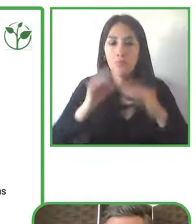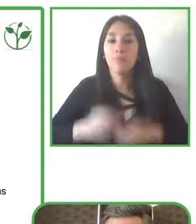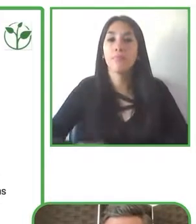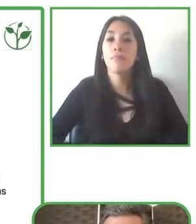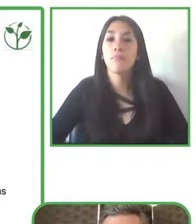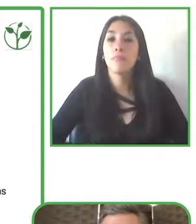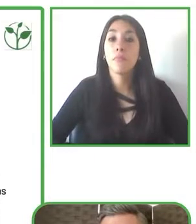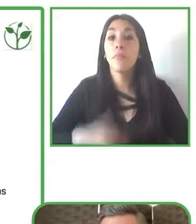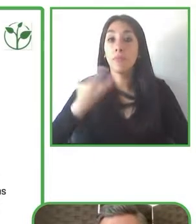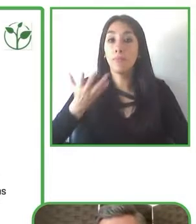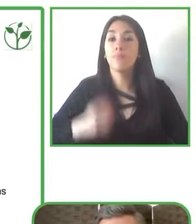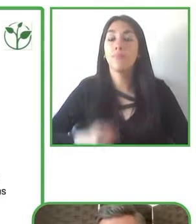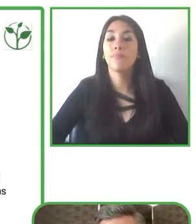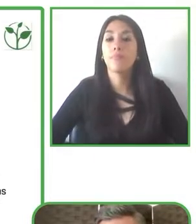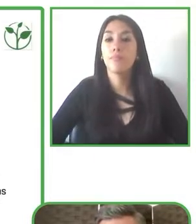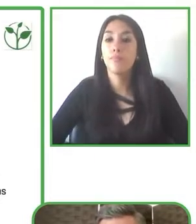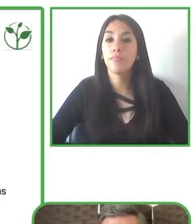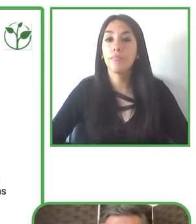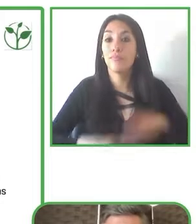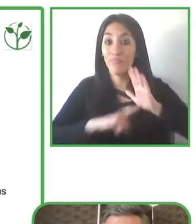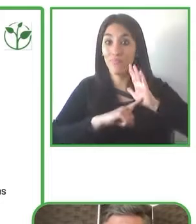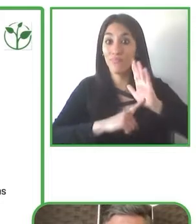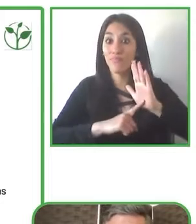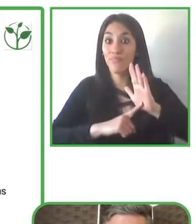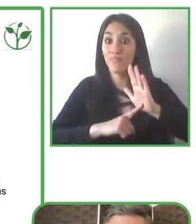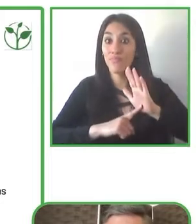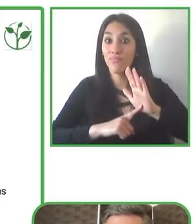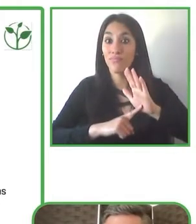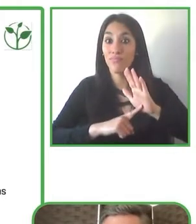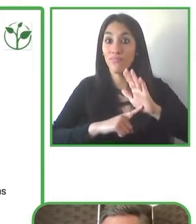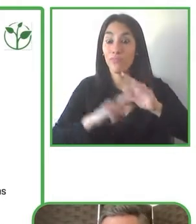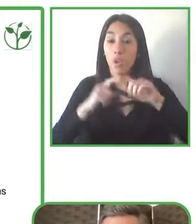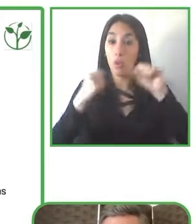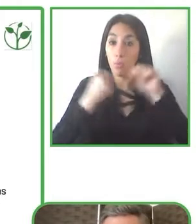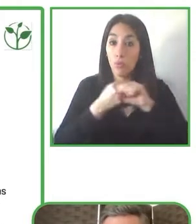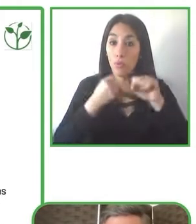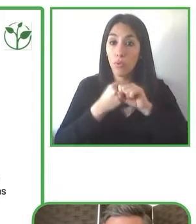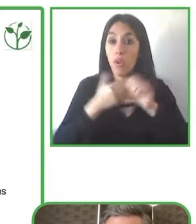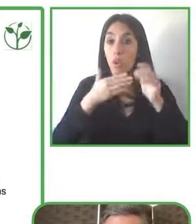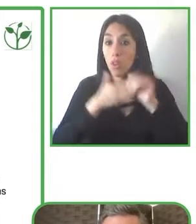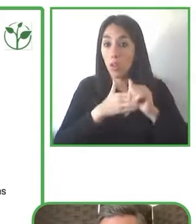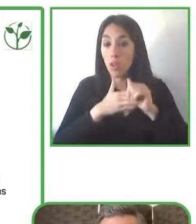priority in their business strategy this isn't something that these businesses chose to do